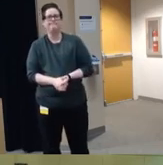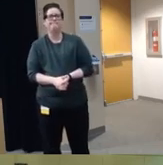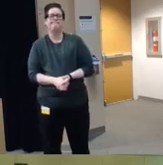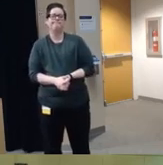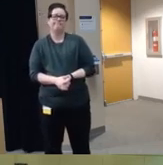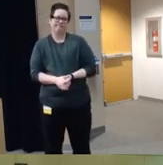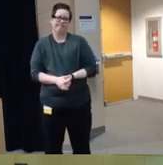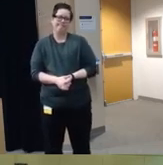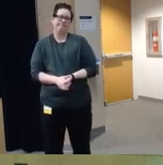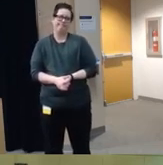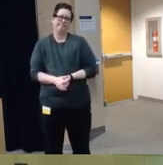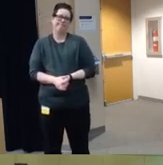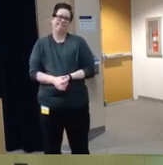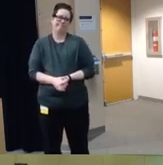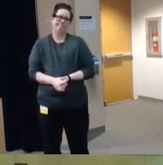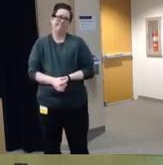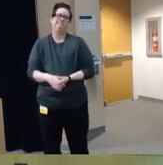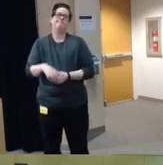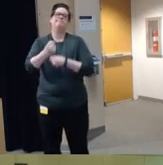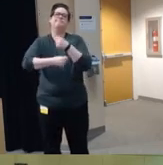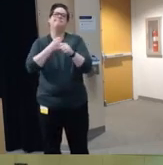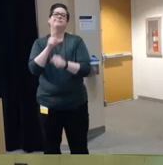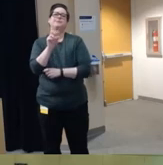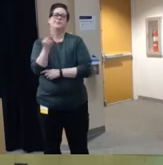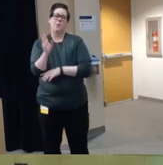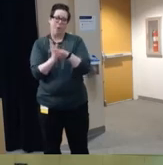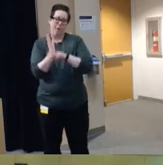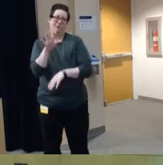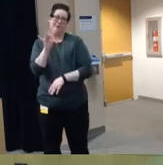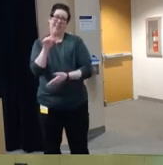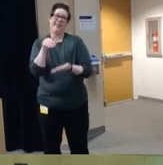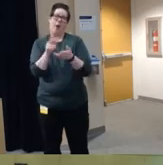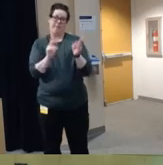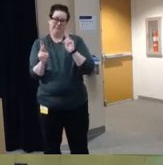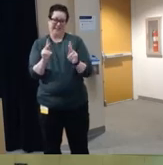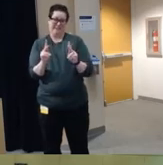the US um in 2022 there were more than 48,000 people in the US who